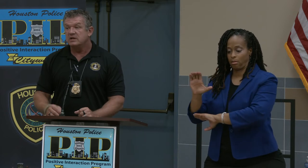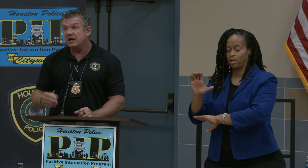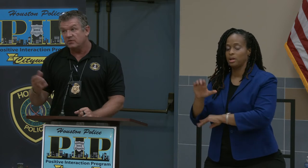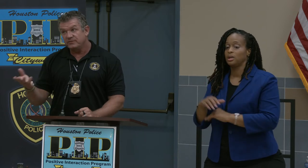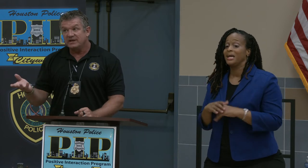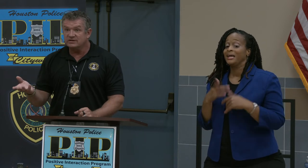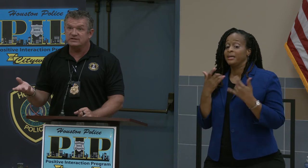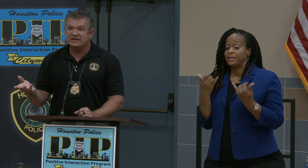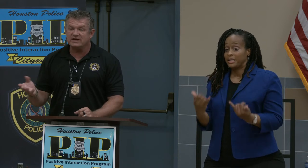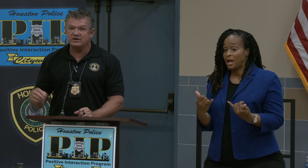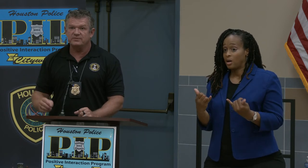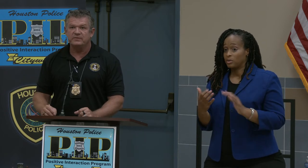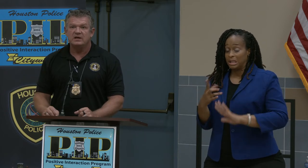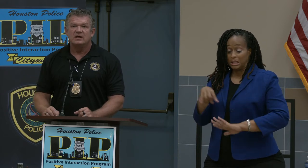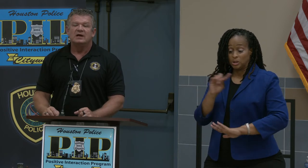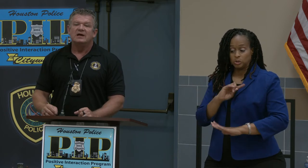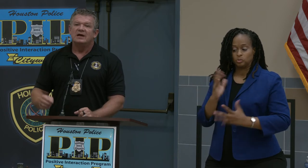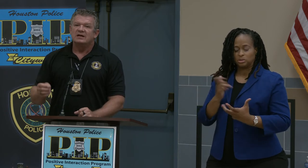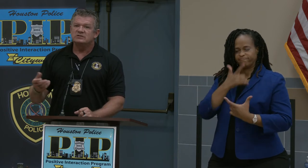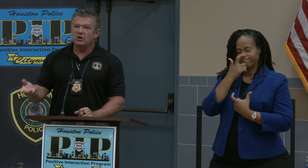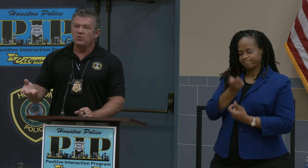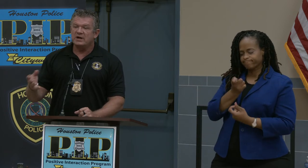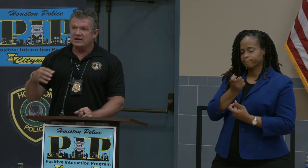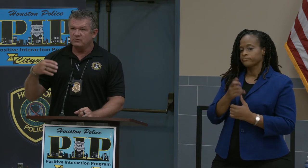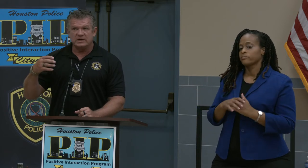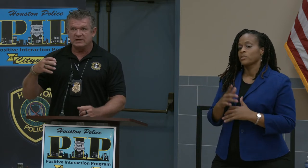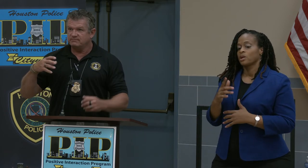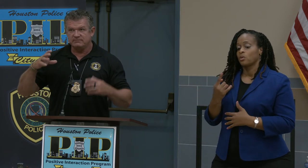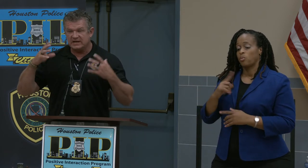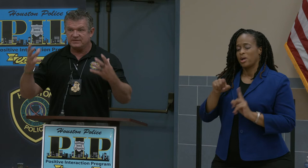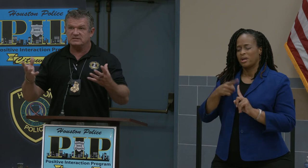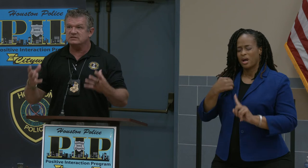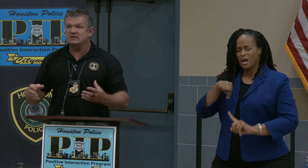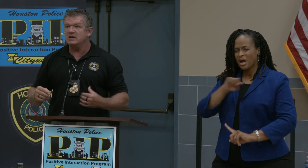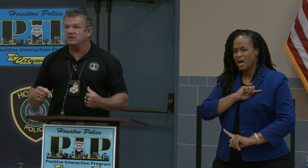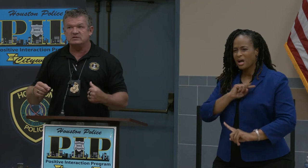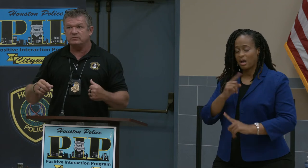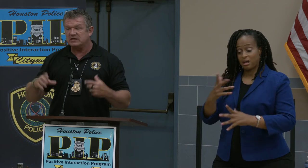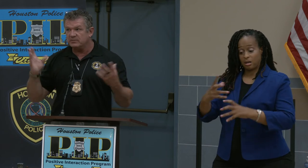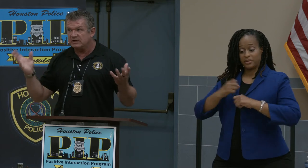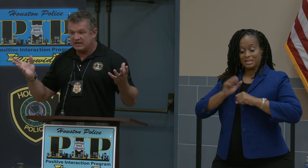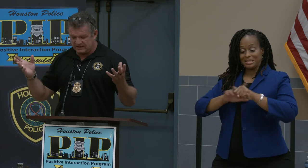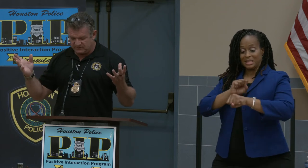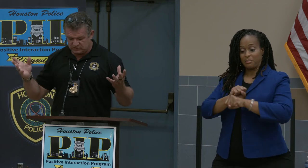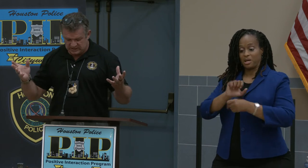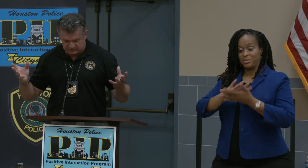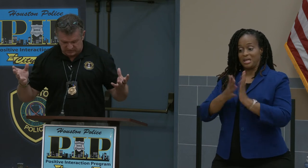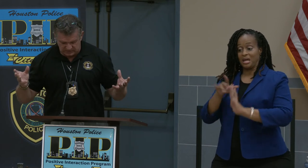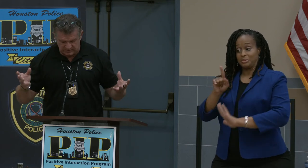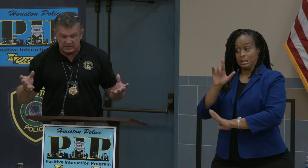Now here is the kicker: So when I got this assignment to become a catalytic converter expert,